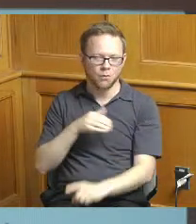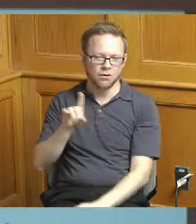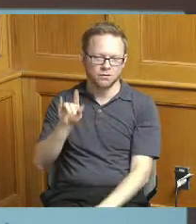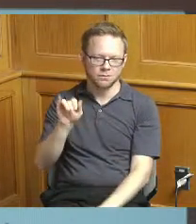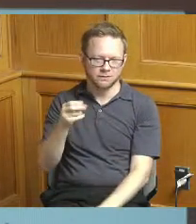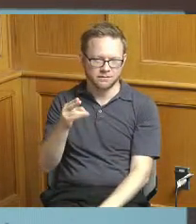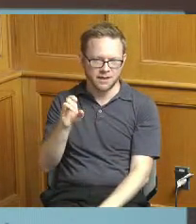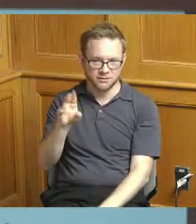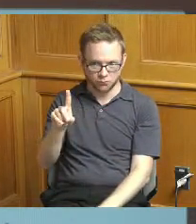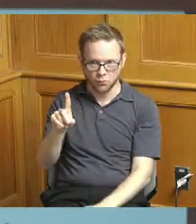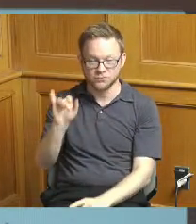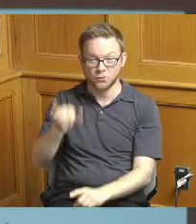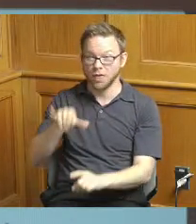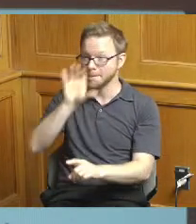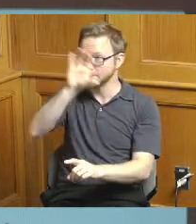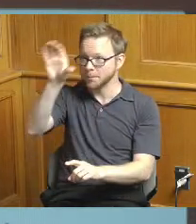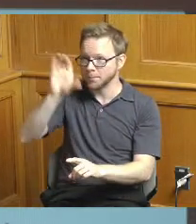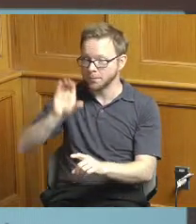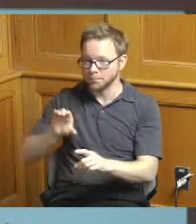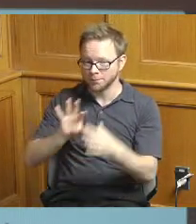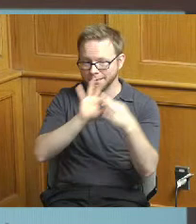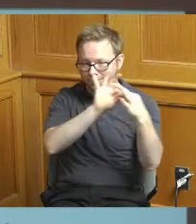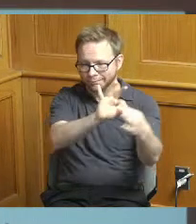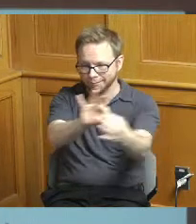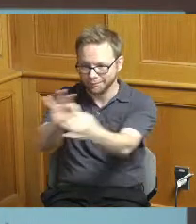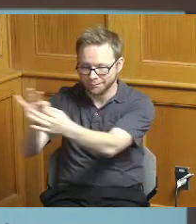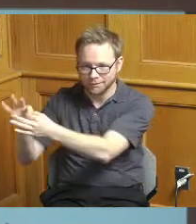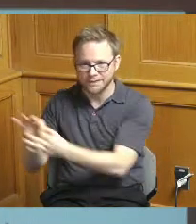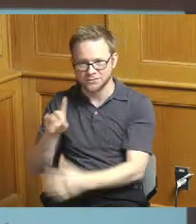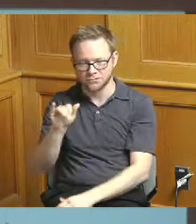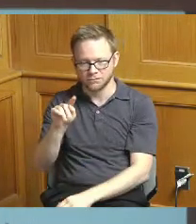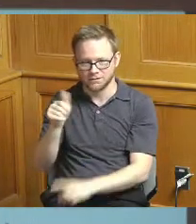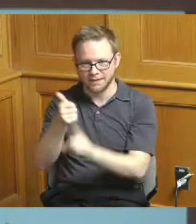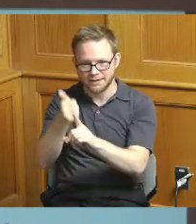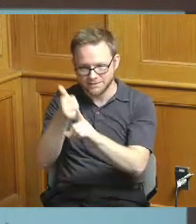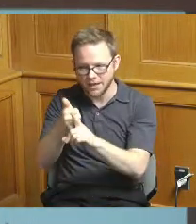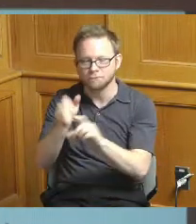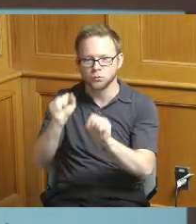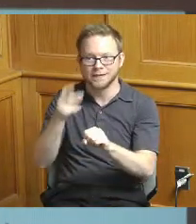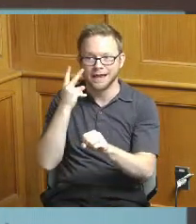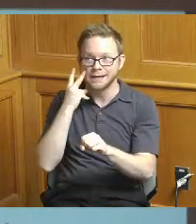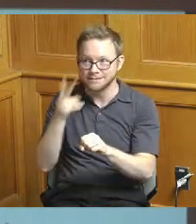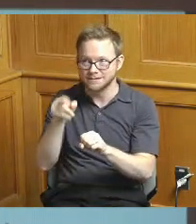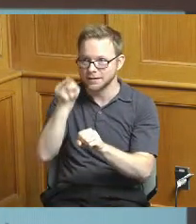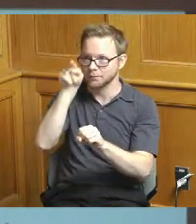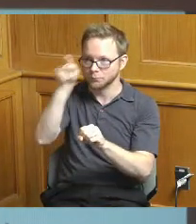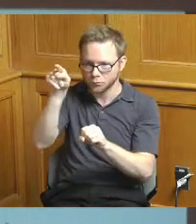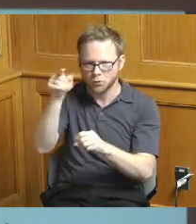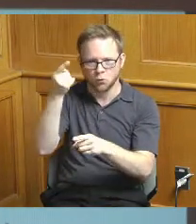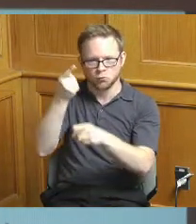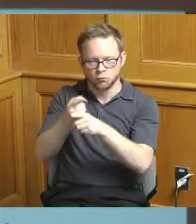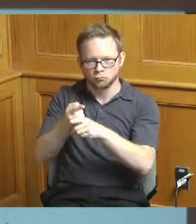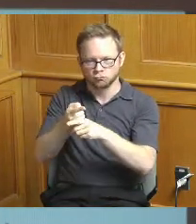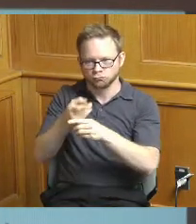so we're always looking at the correct dollar amounts from our from our financial system